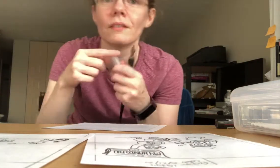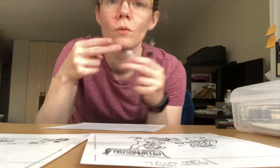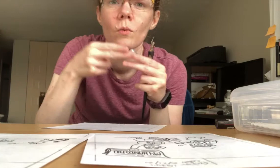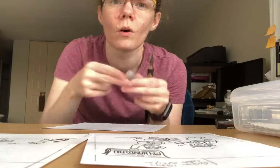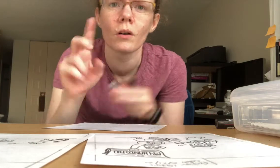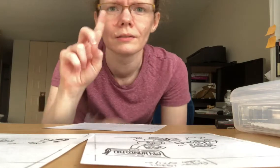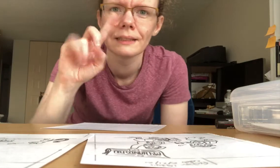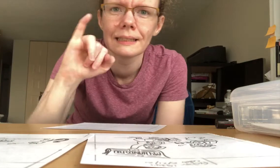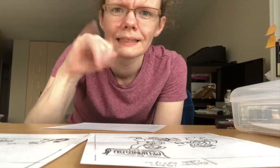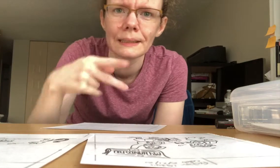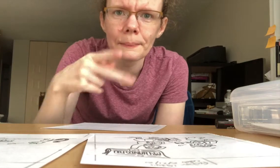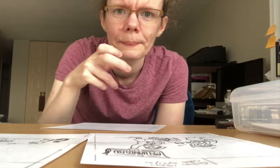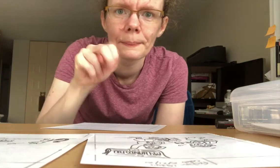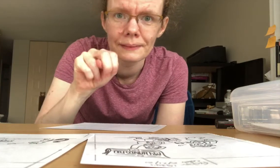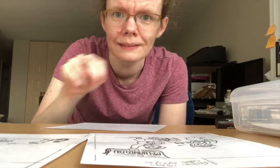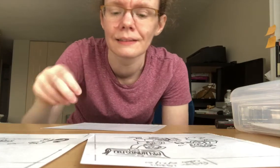This tool is called a dip pen.